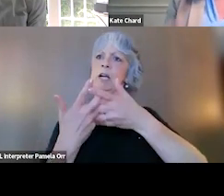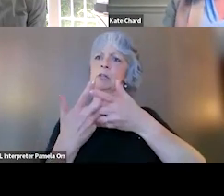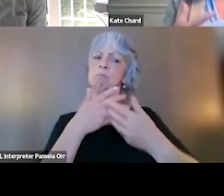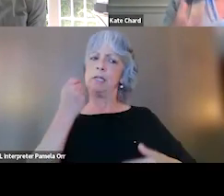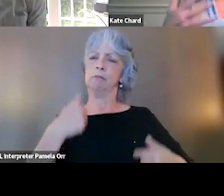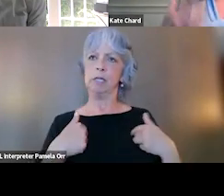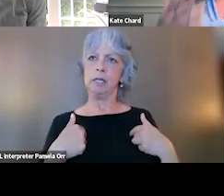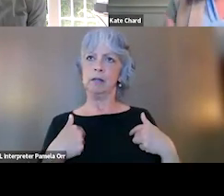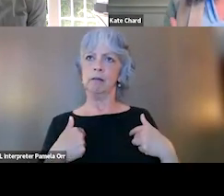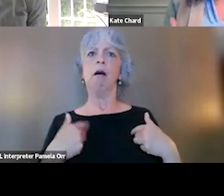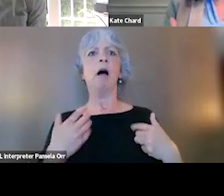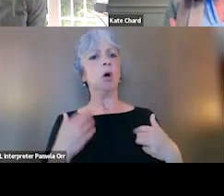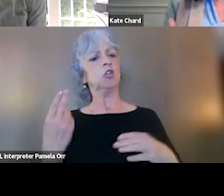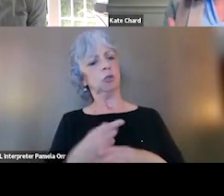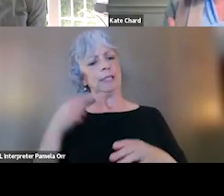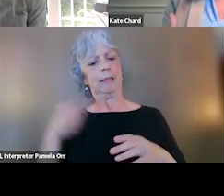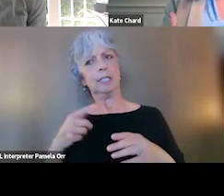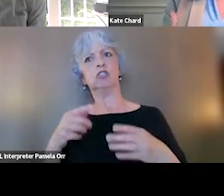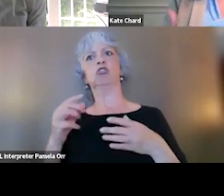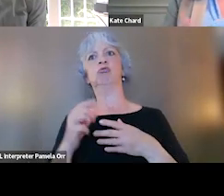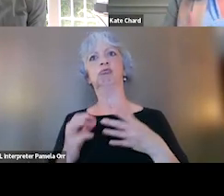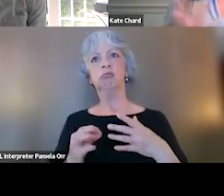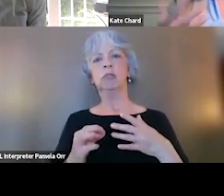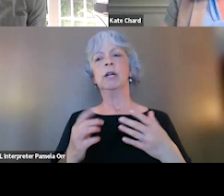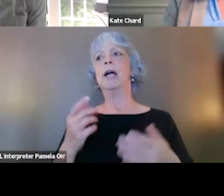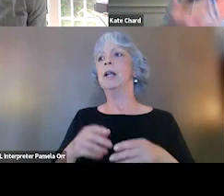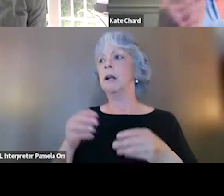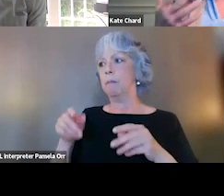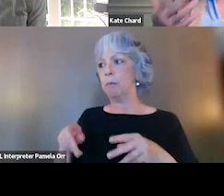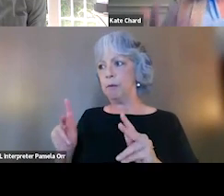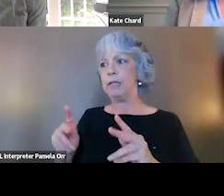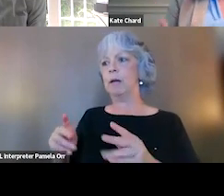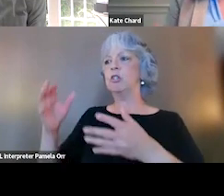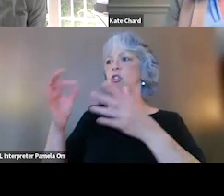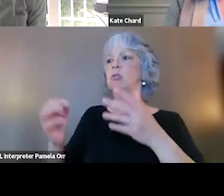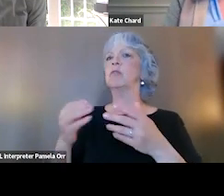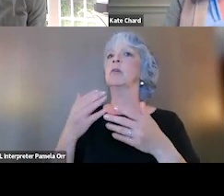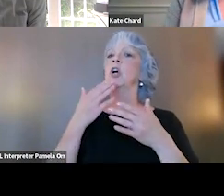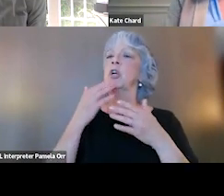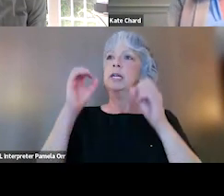that I would like to use myself, and letting them choose from a well-educated treatment standpoint